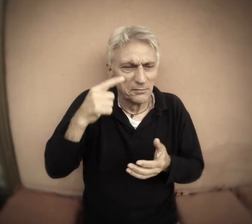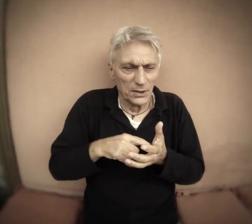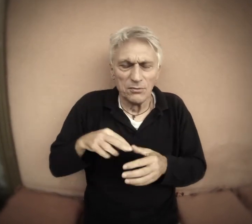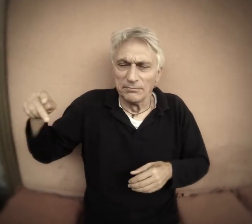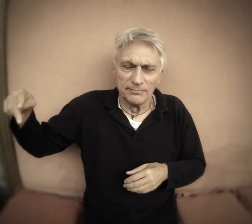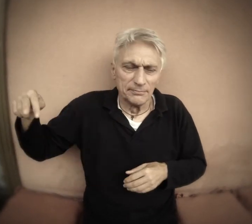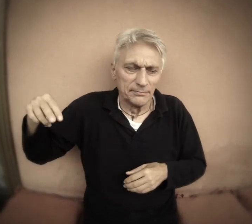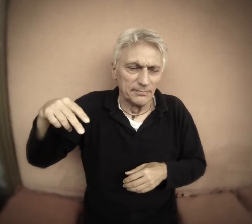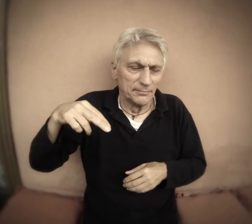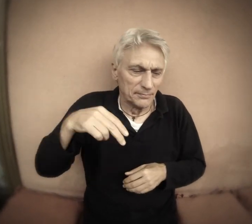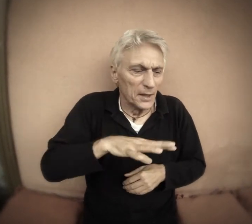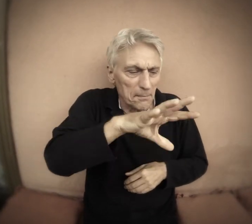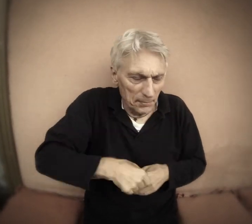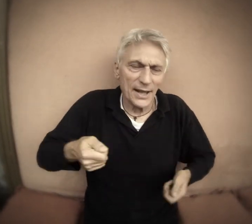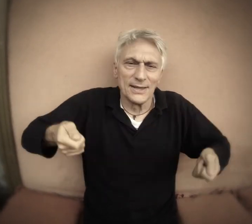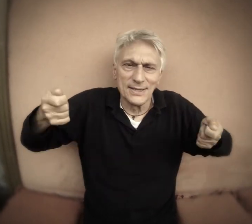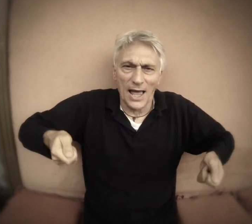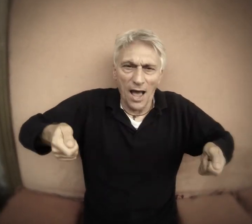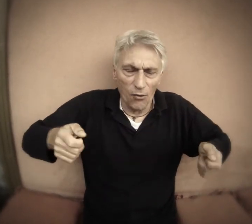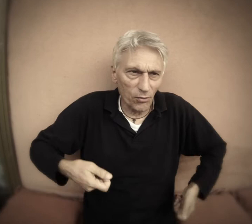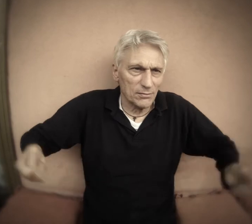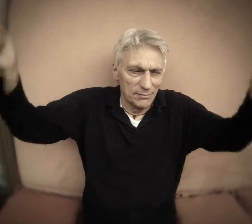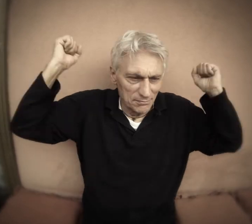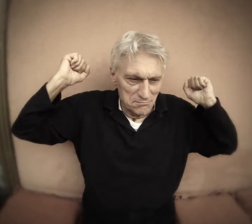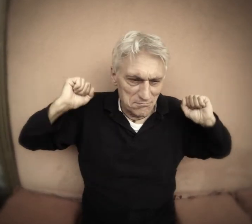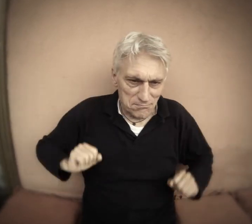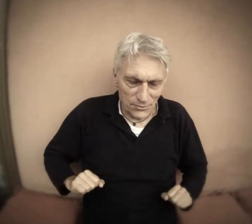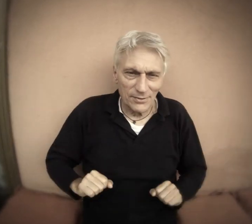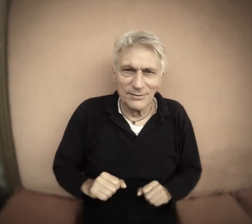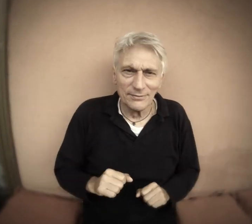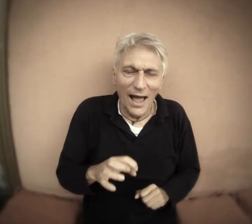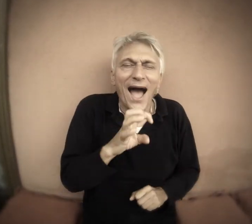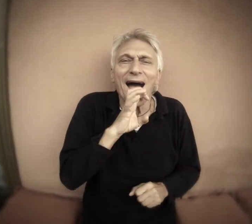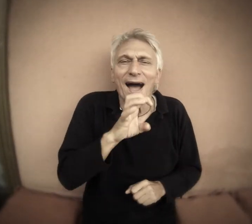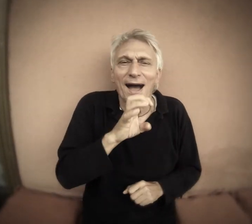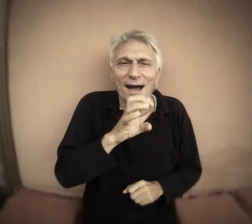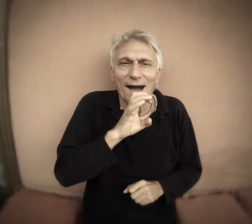the fool arrives, takes the bag and puts it on his head and starts laughing.